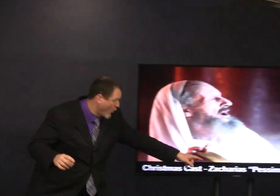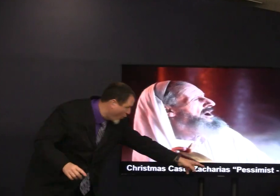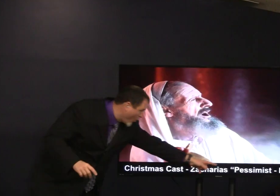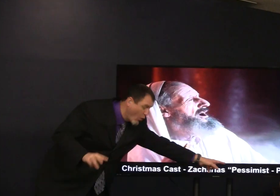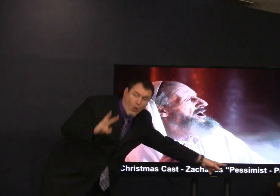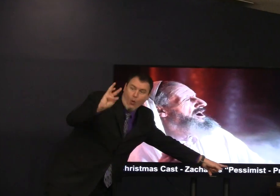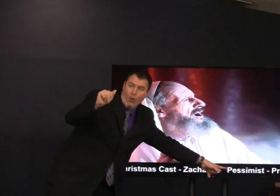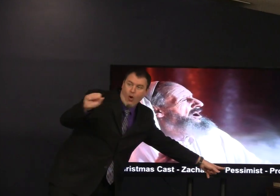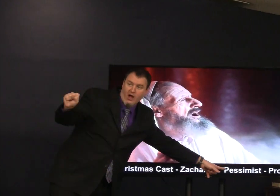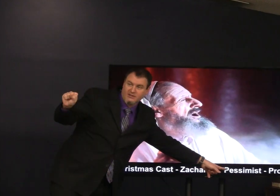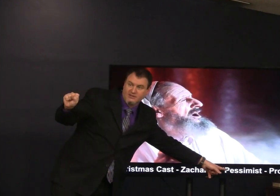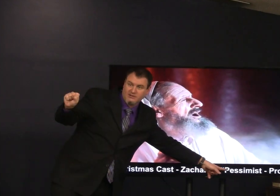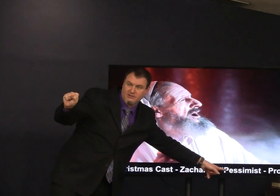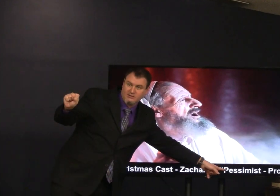thank you okay